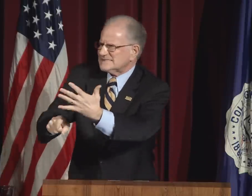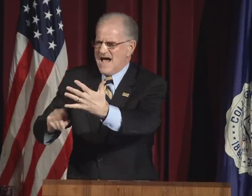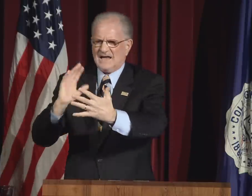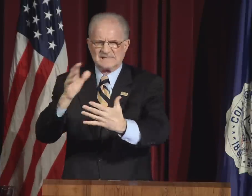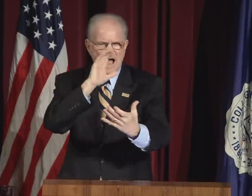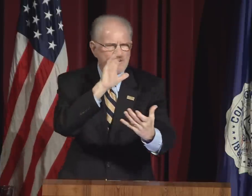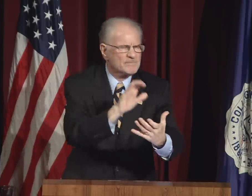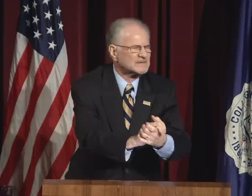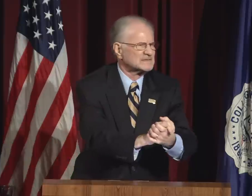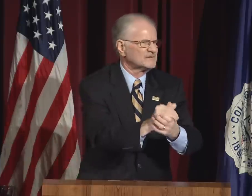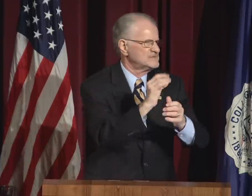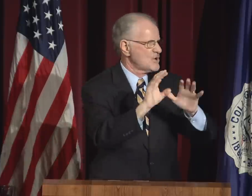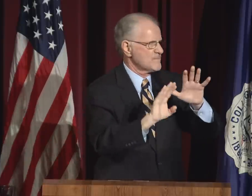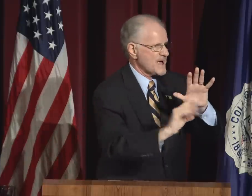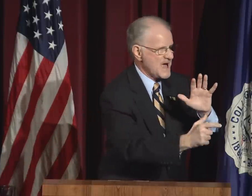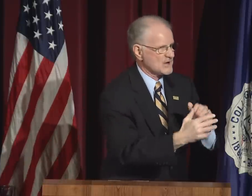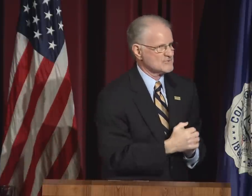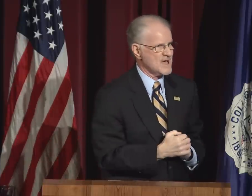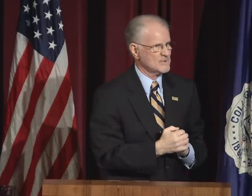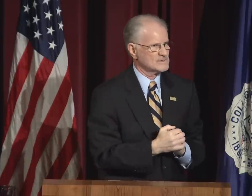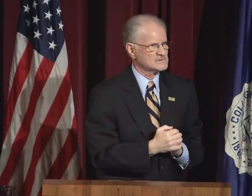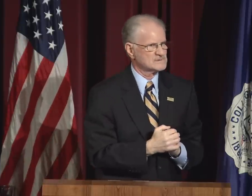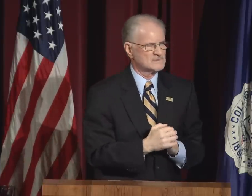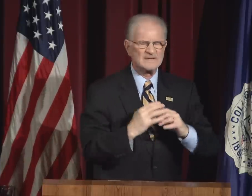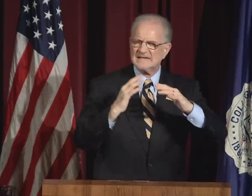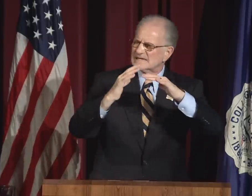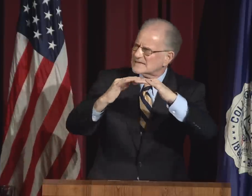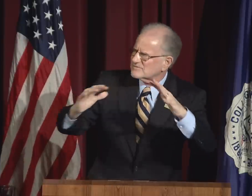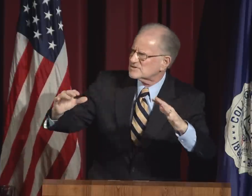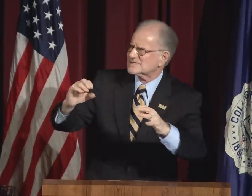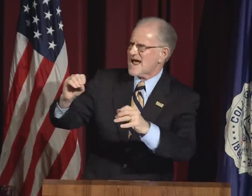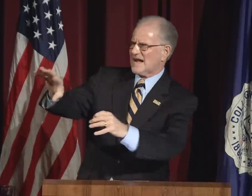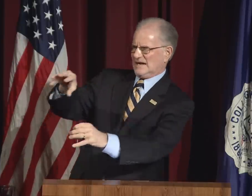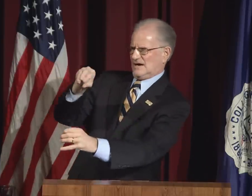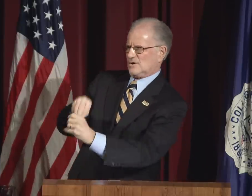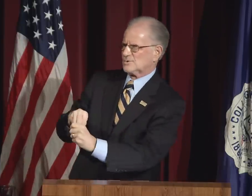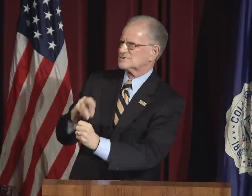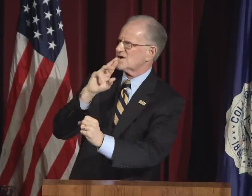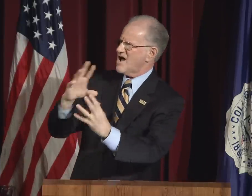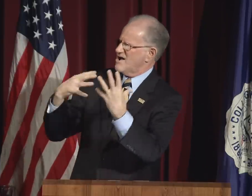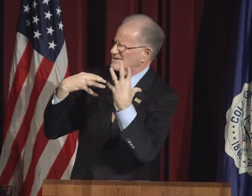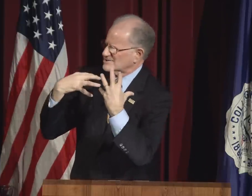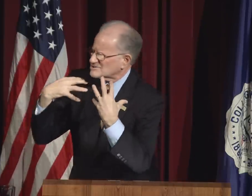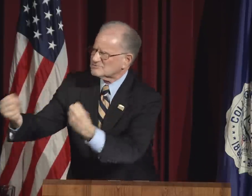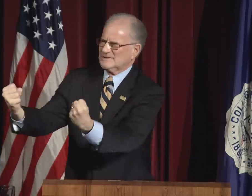who may even criticize our beliefs and backgrounds.